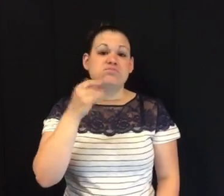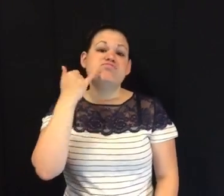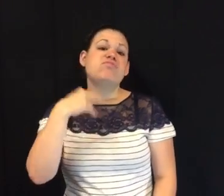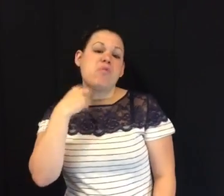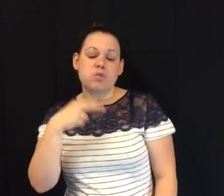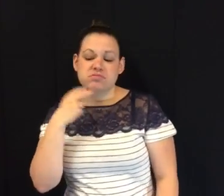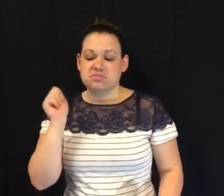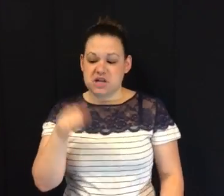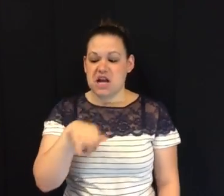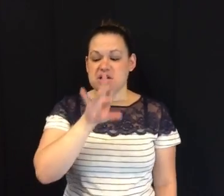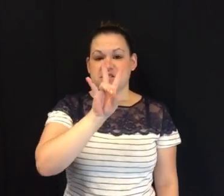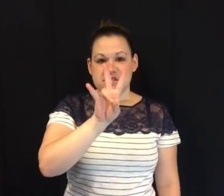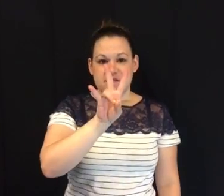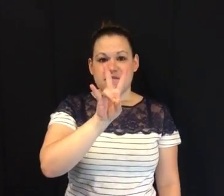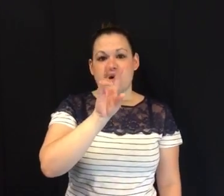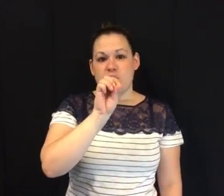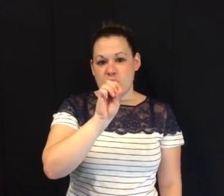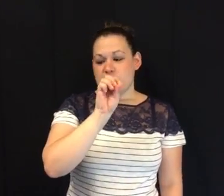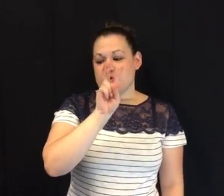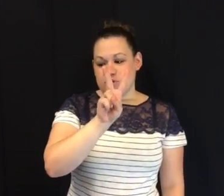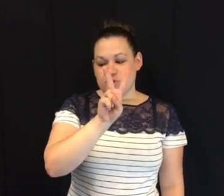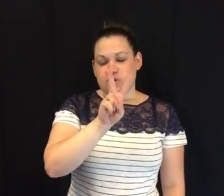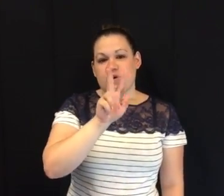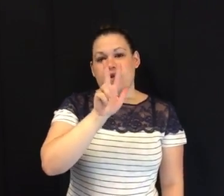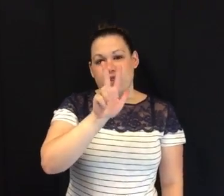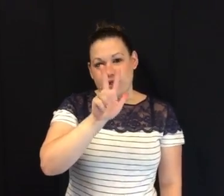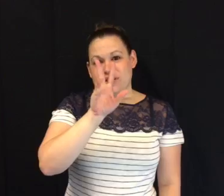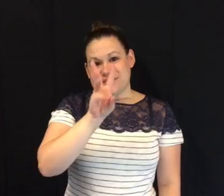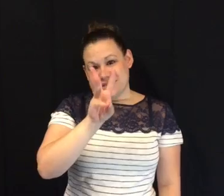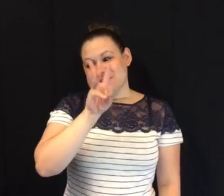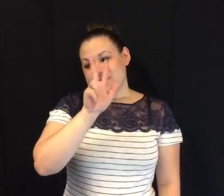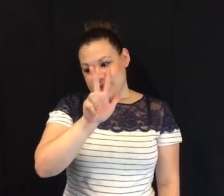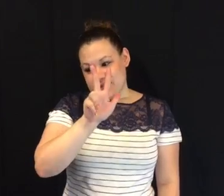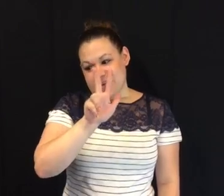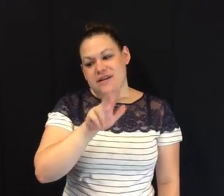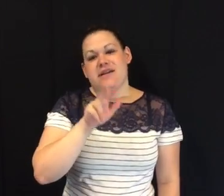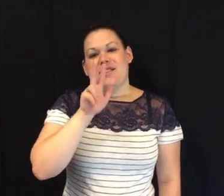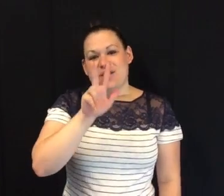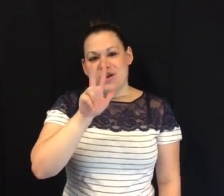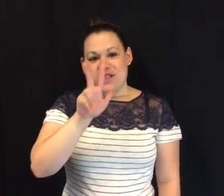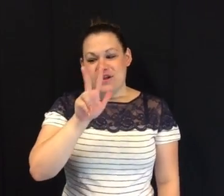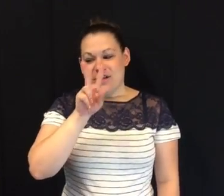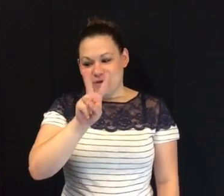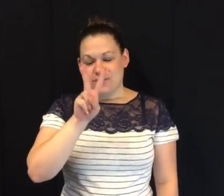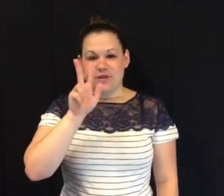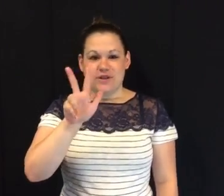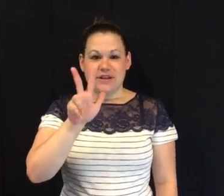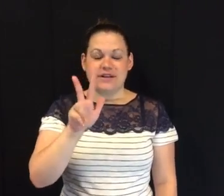Or you can call the voices line at 702-363-3323